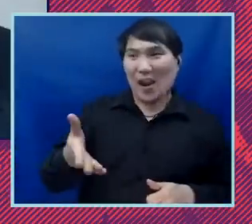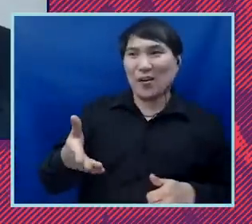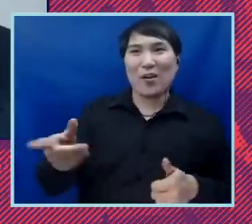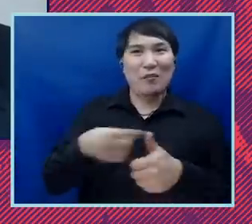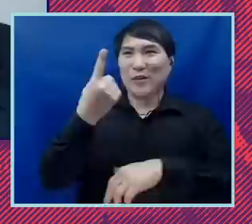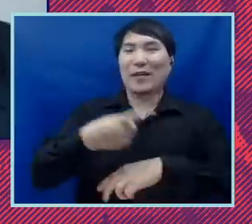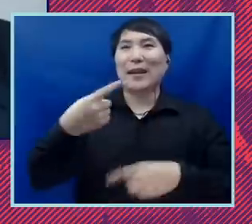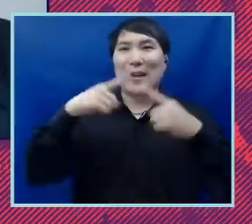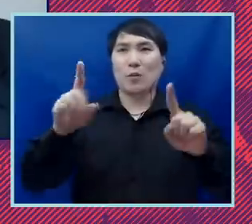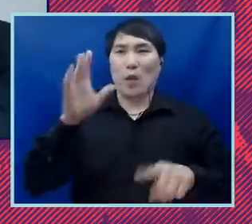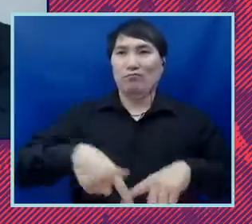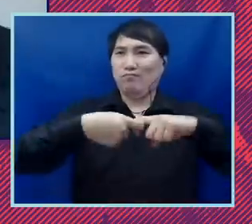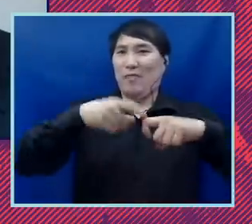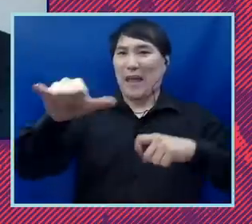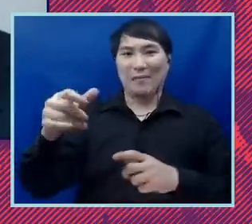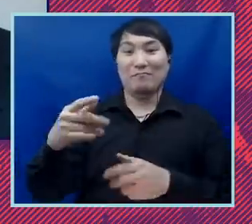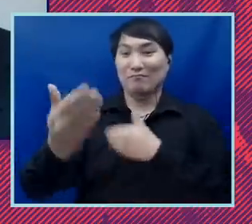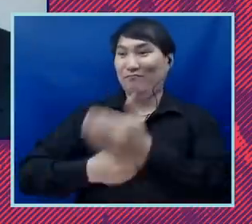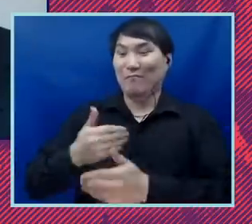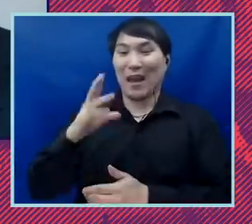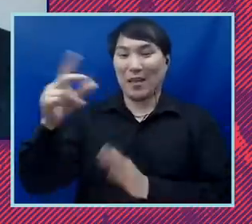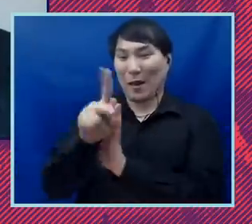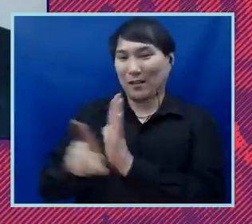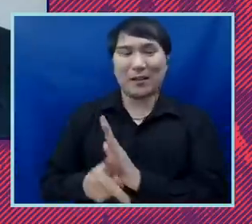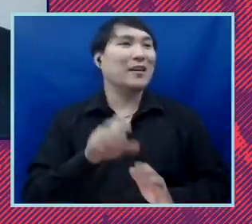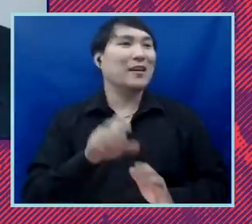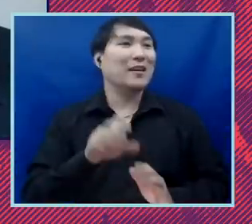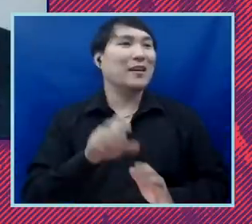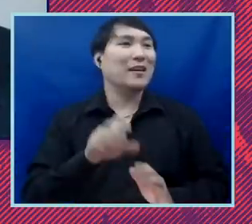to interrupt you. Not a problem at all. We saw it from beginning to end, but that's only one piece